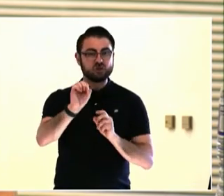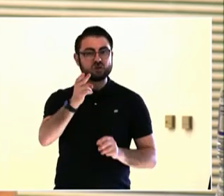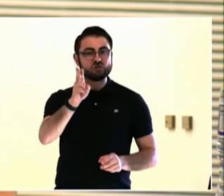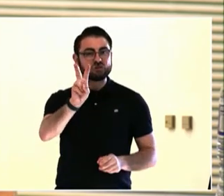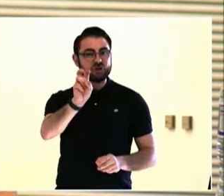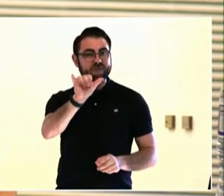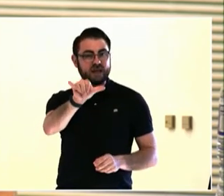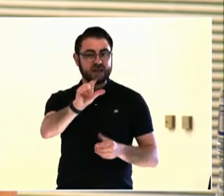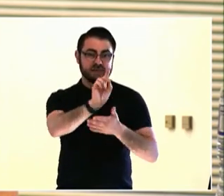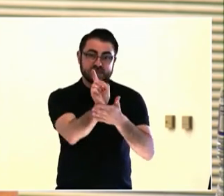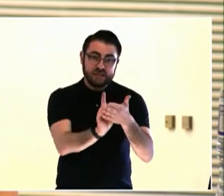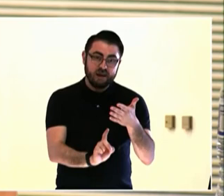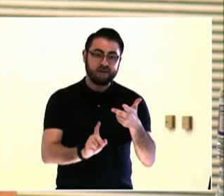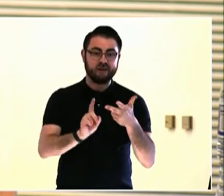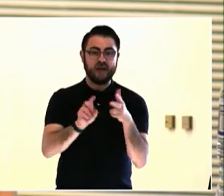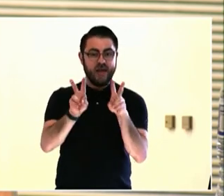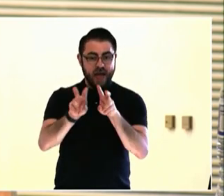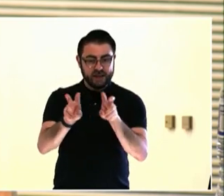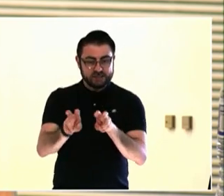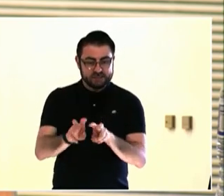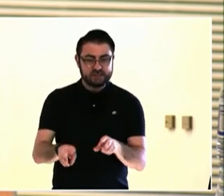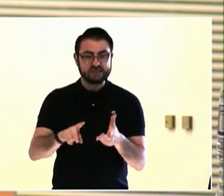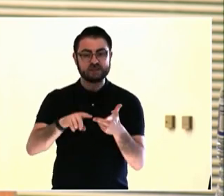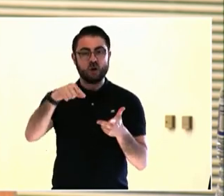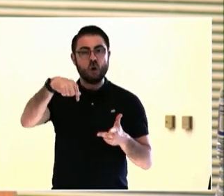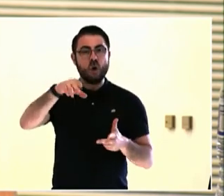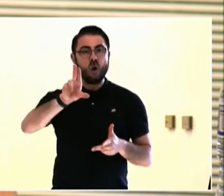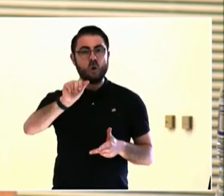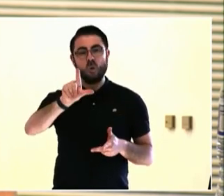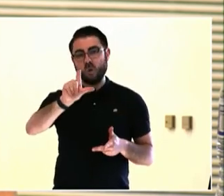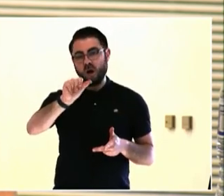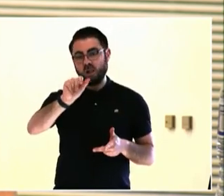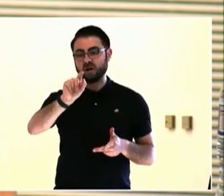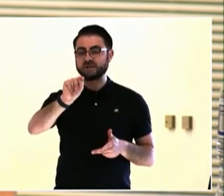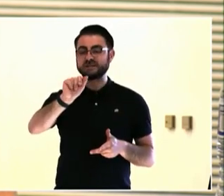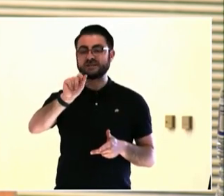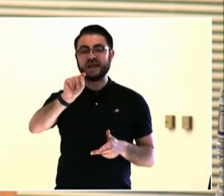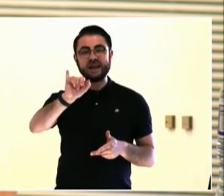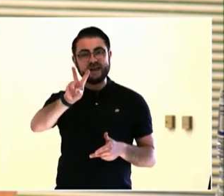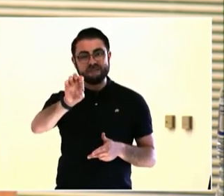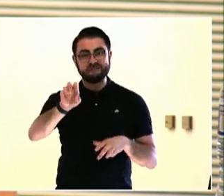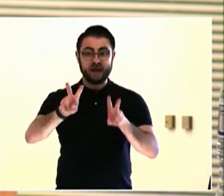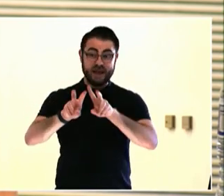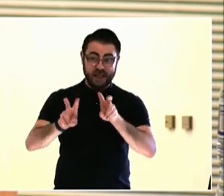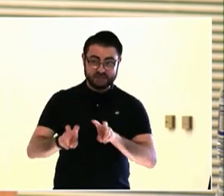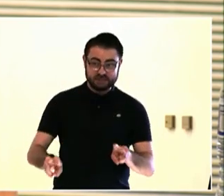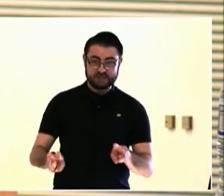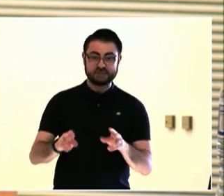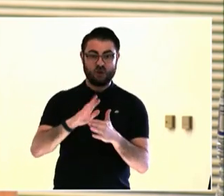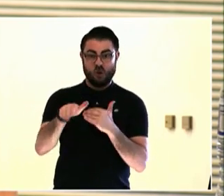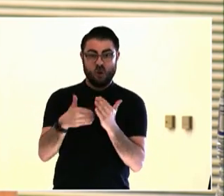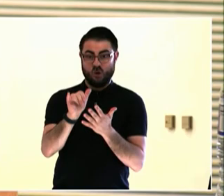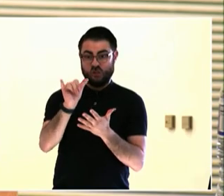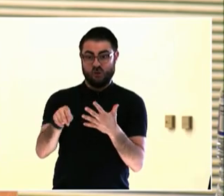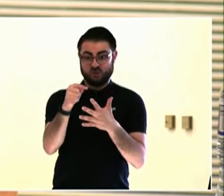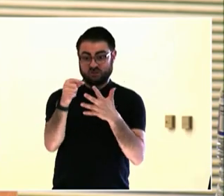into the grantmaking process and building capacity, so maybe rethinking some of the processes and timelines to better match